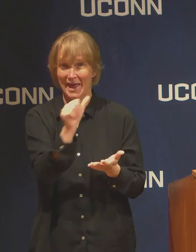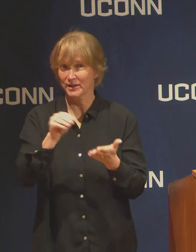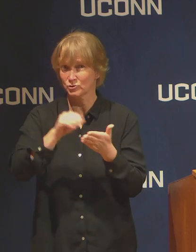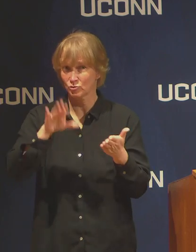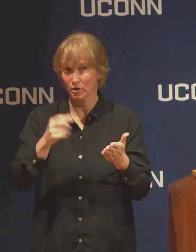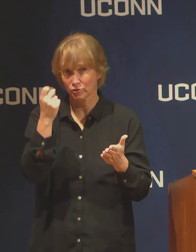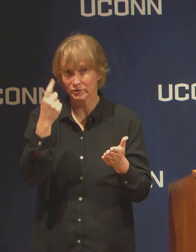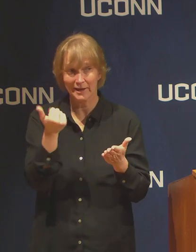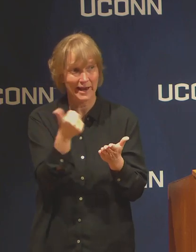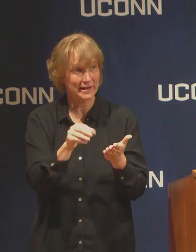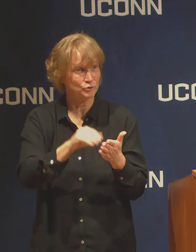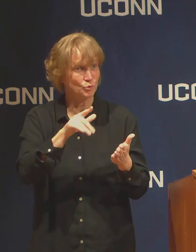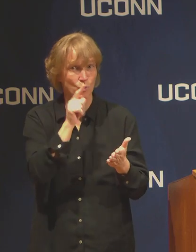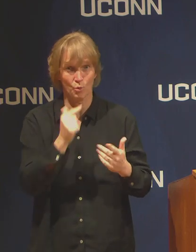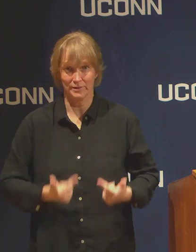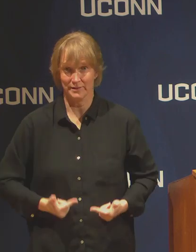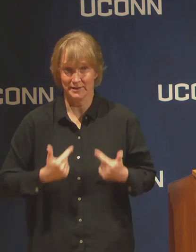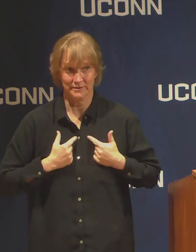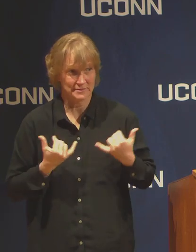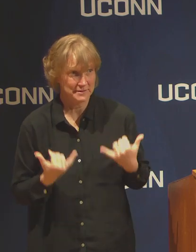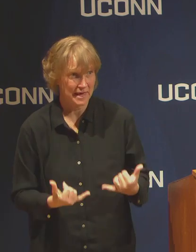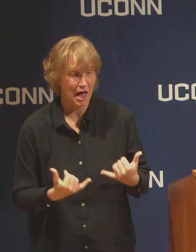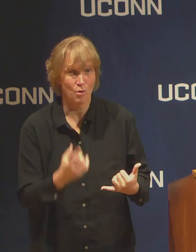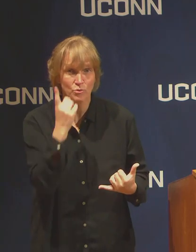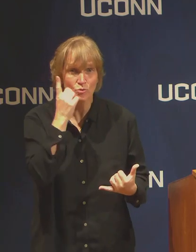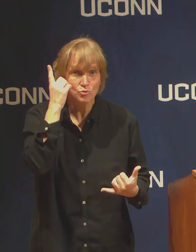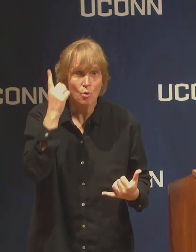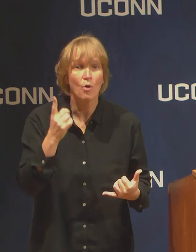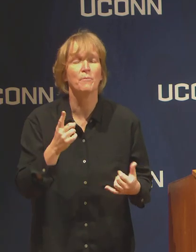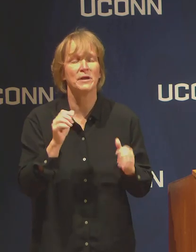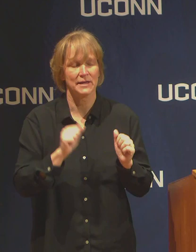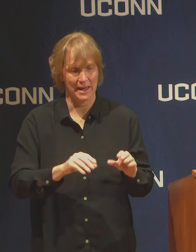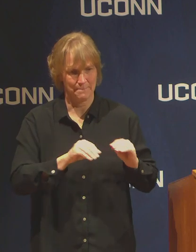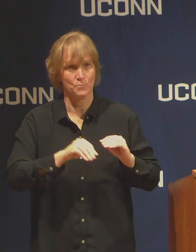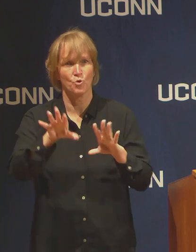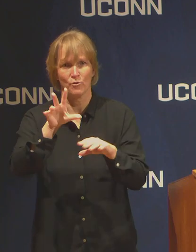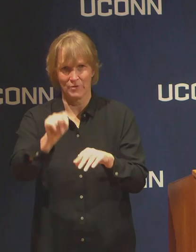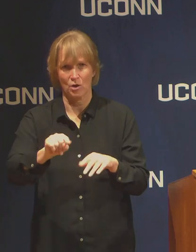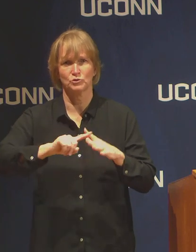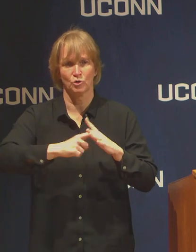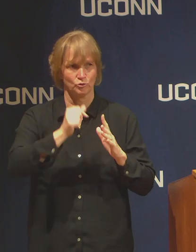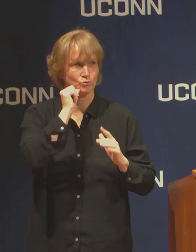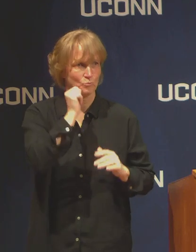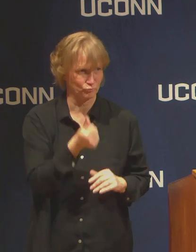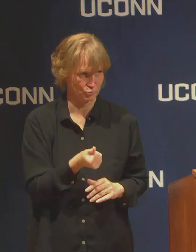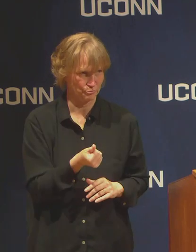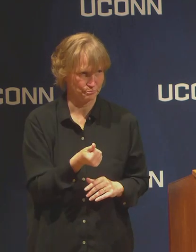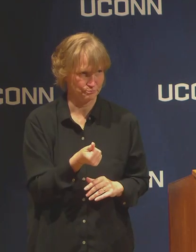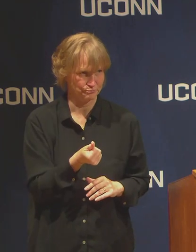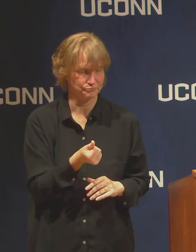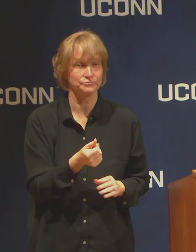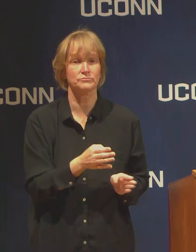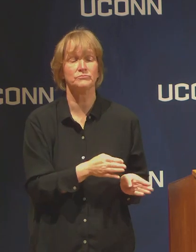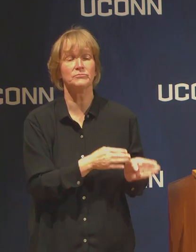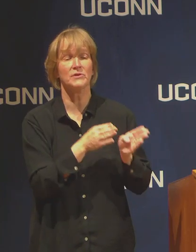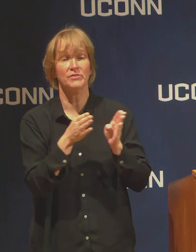on campus who are able to move out immediately can do so starting tomorrow. Then for the remaining students